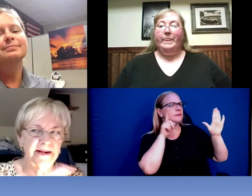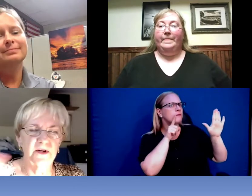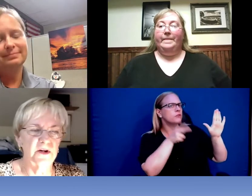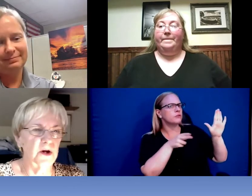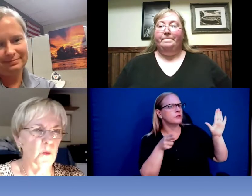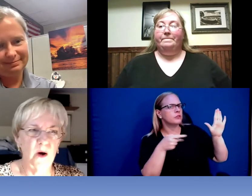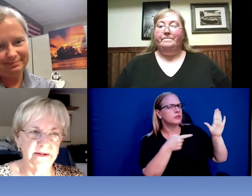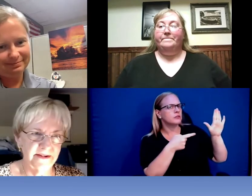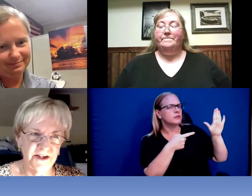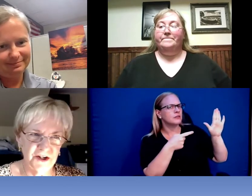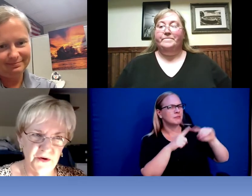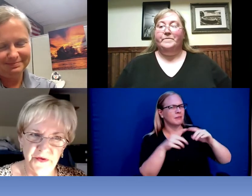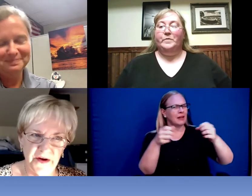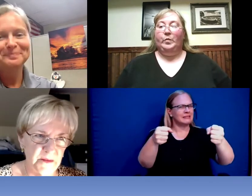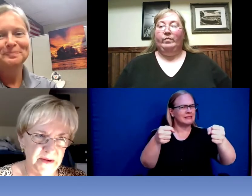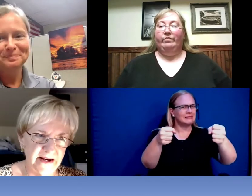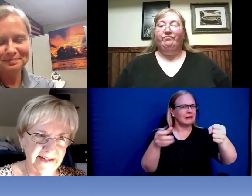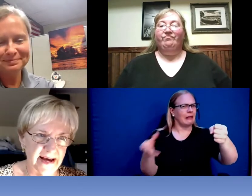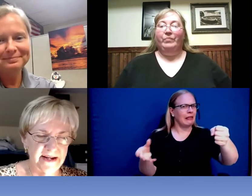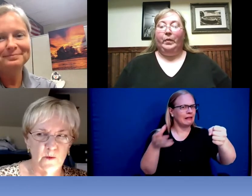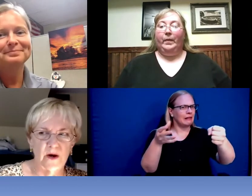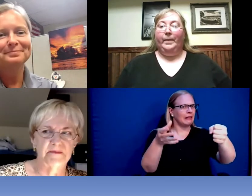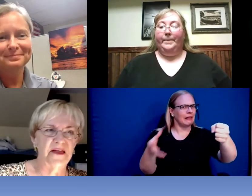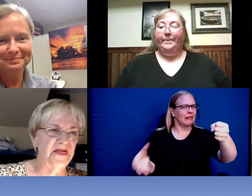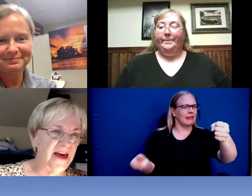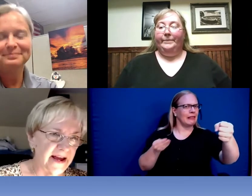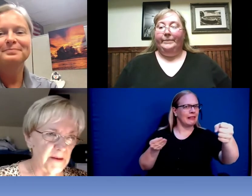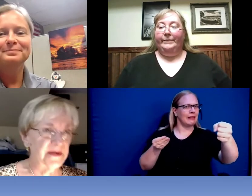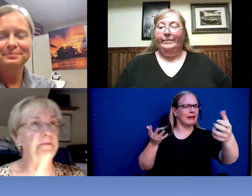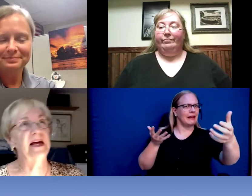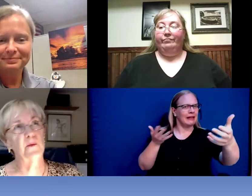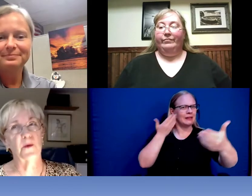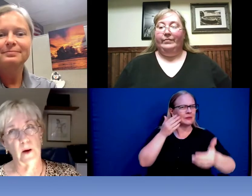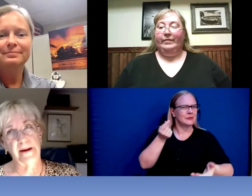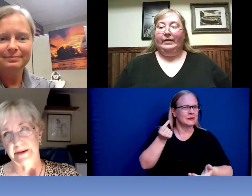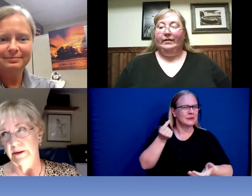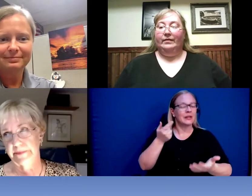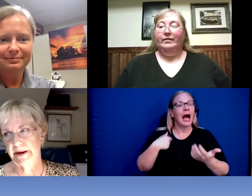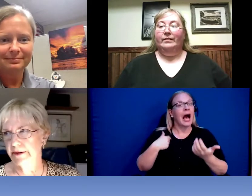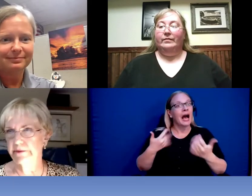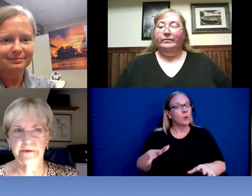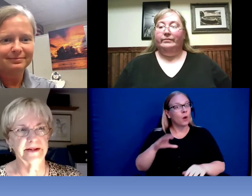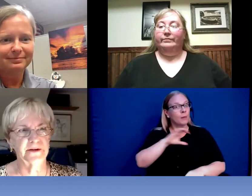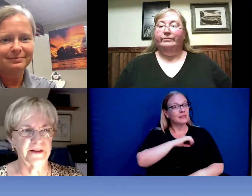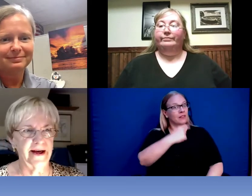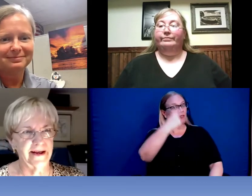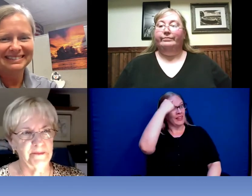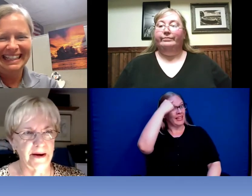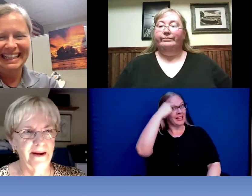didn't know what to do there. Because I didn't want him to think -- I mean me with a weapon I don't really look likely. . >>